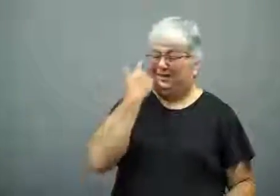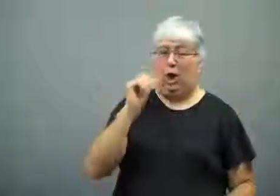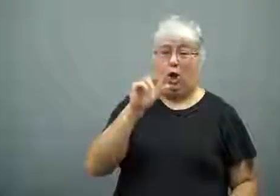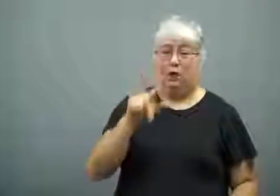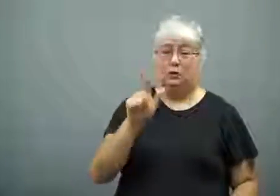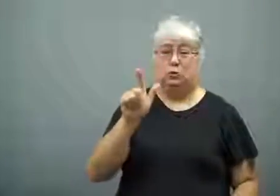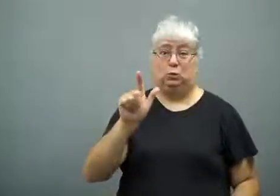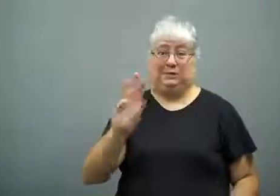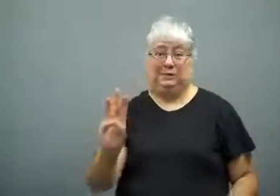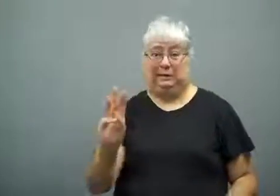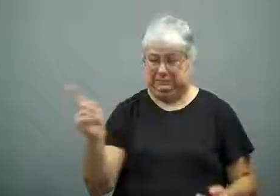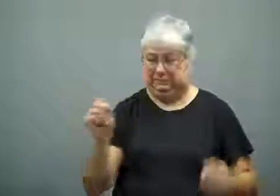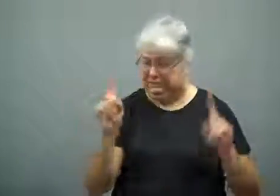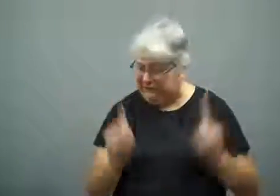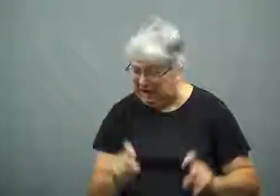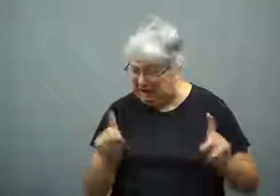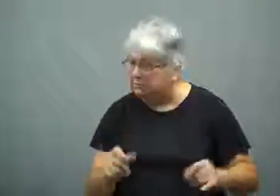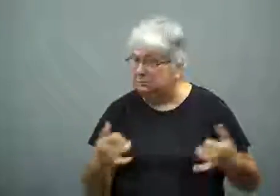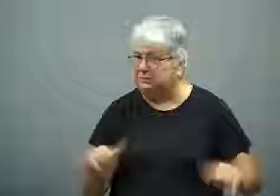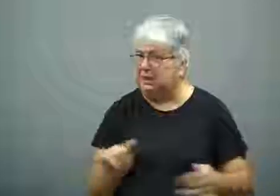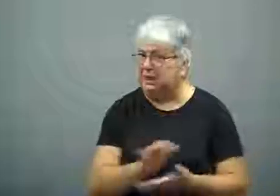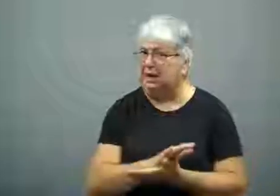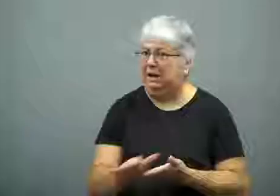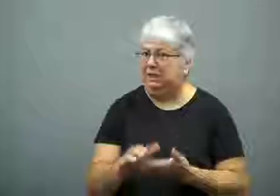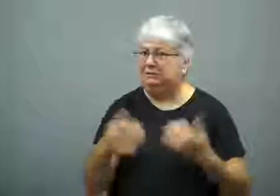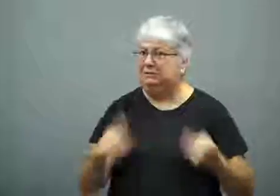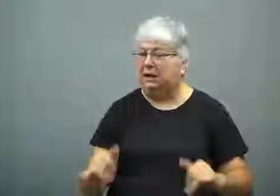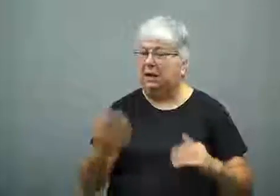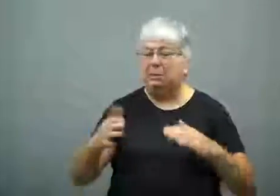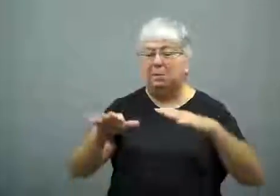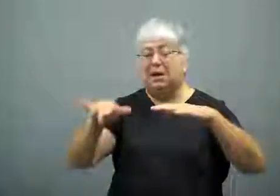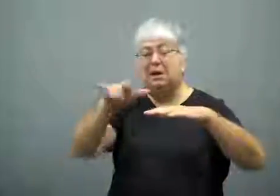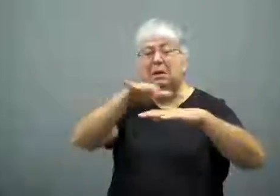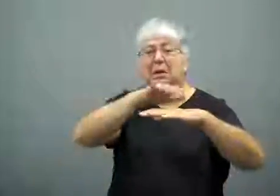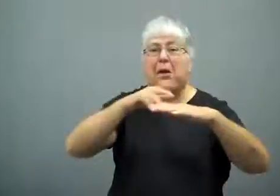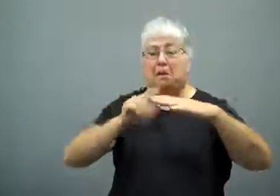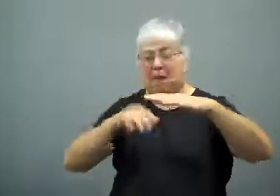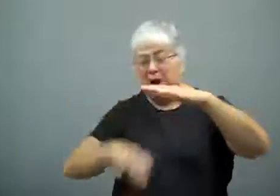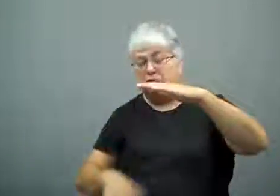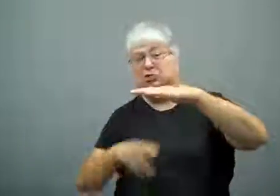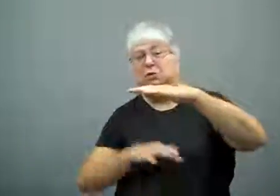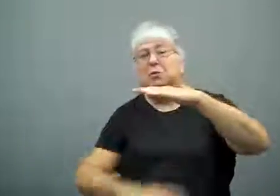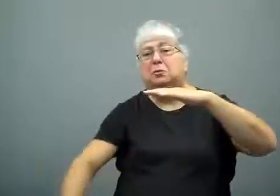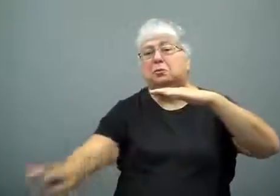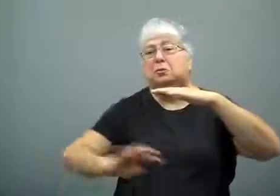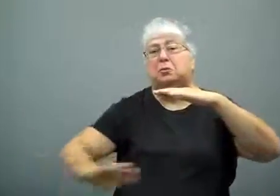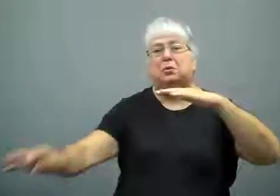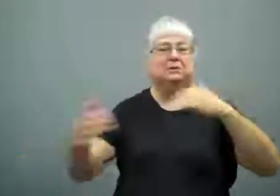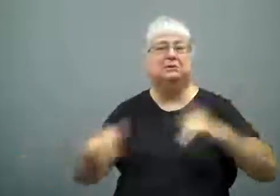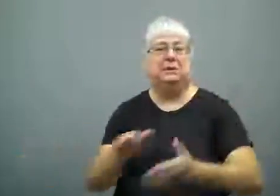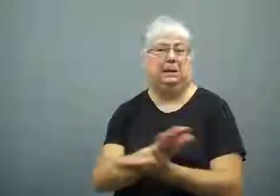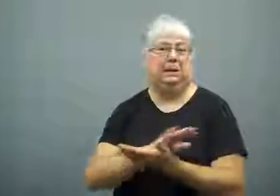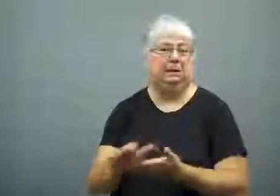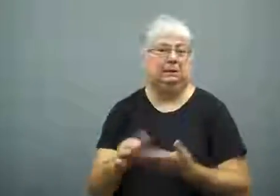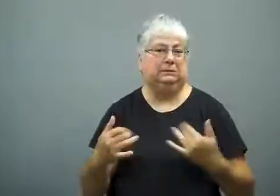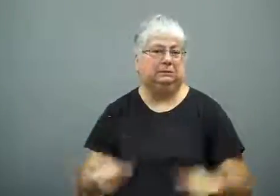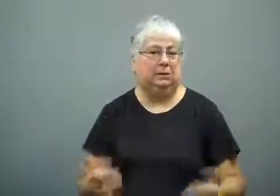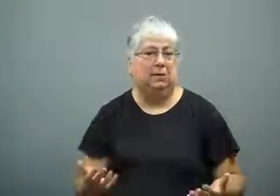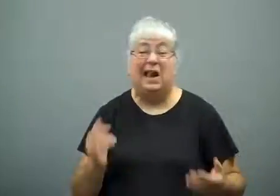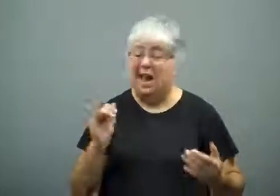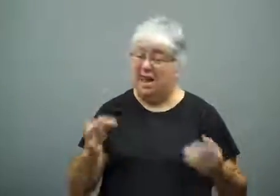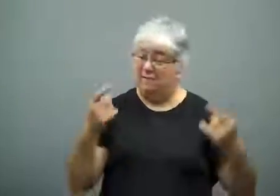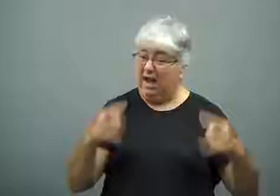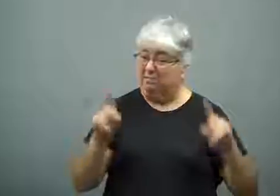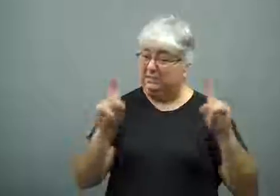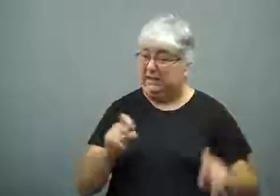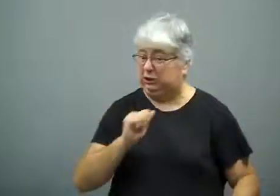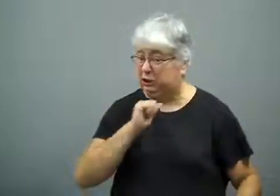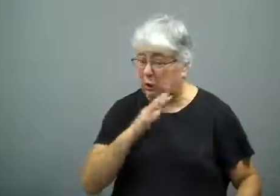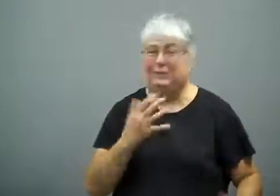The water tested clean on August 26. The ash may be staying on top,